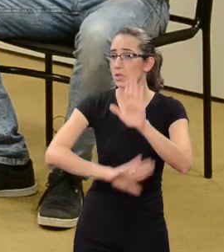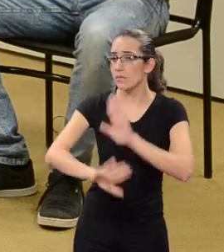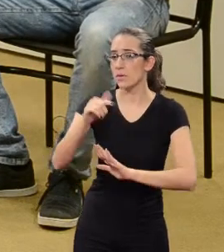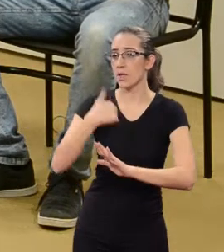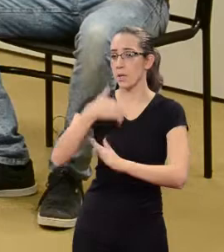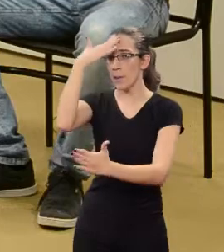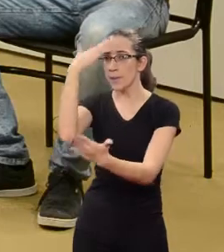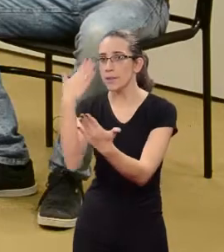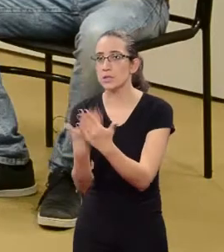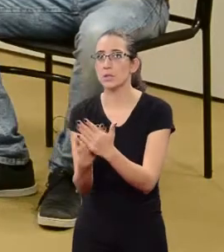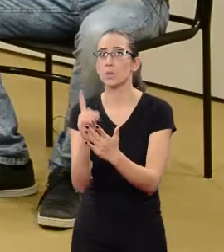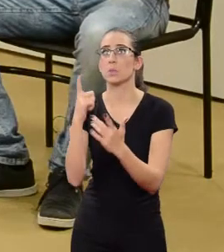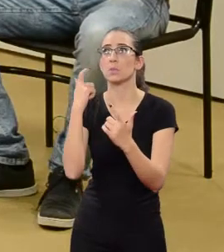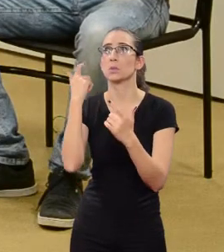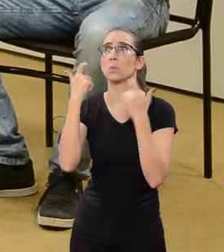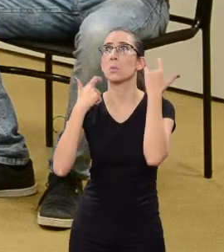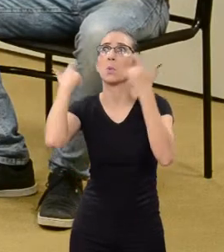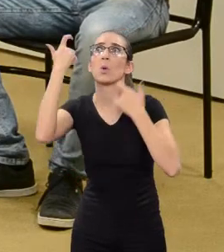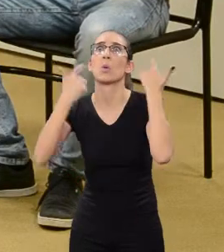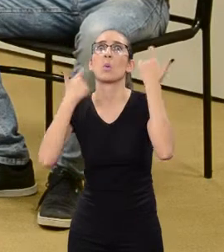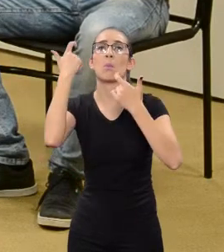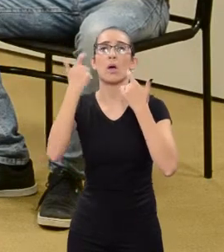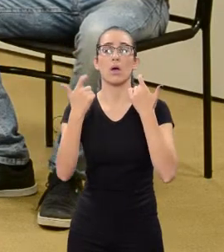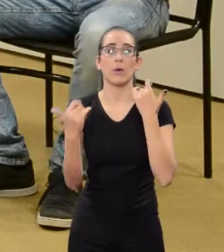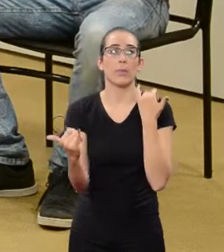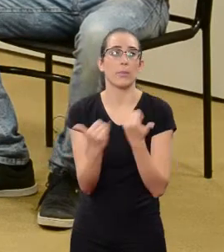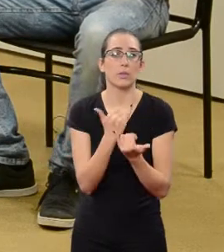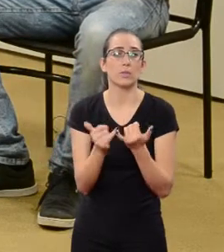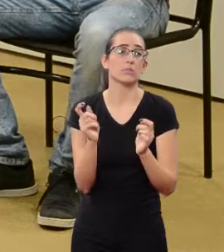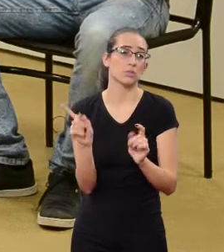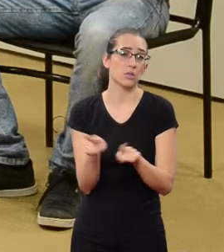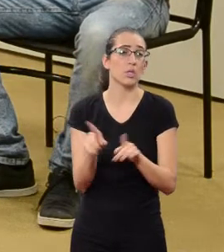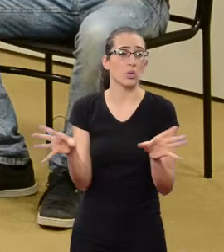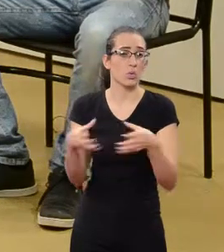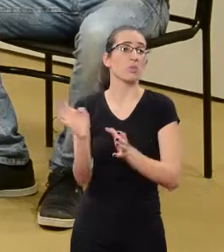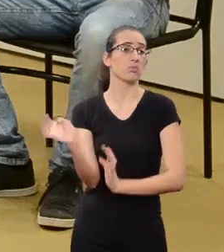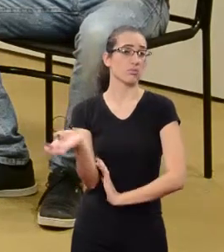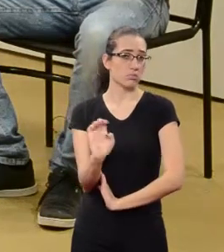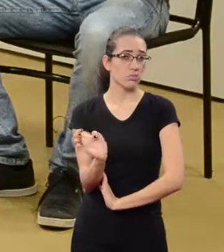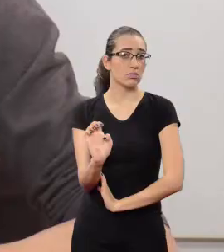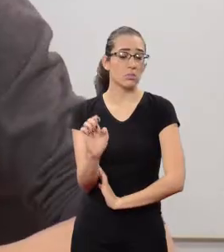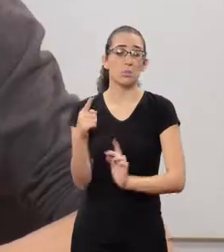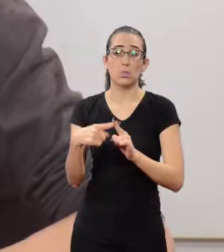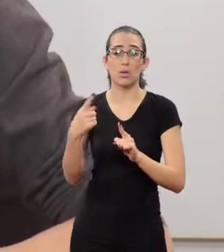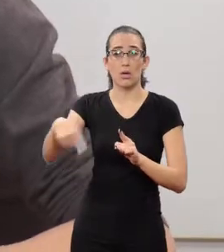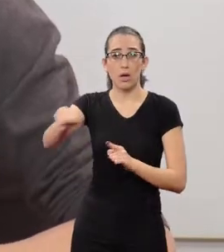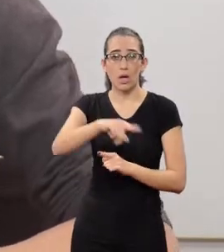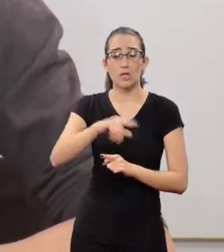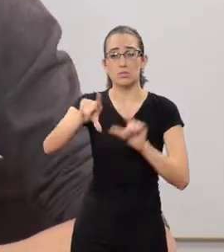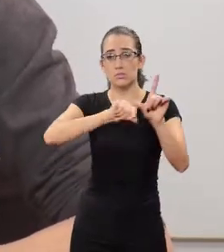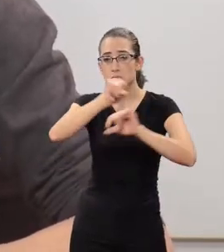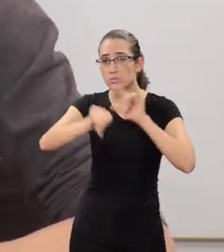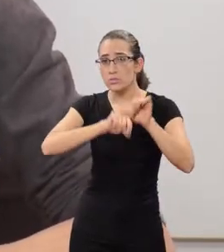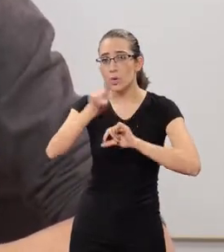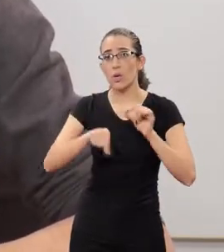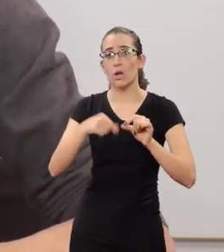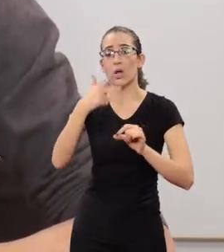to defend whatver you believe without worrying about the issue of homosexuals being who they are